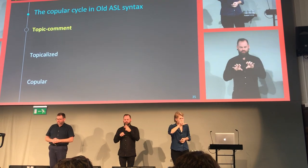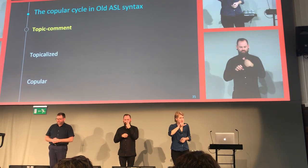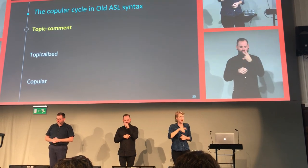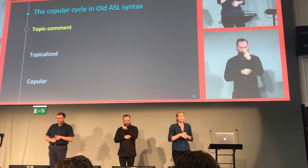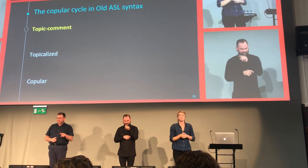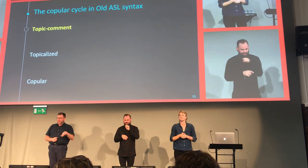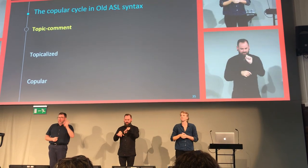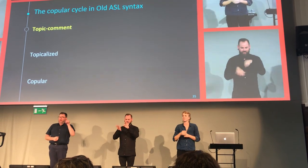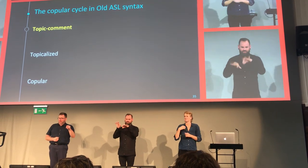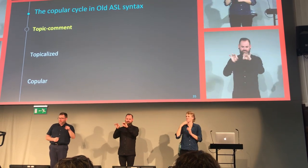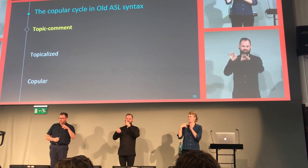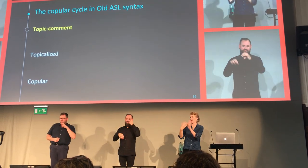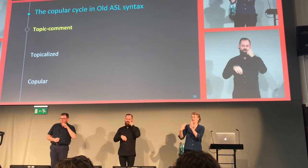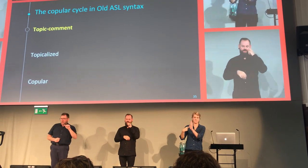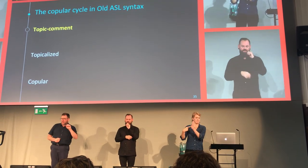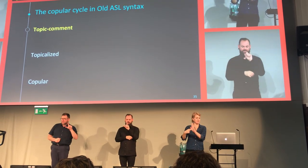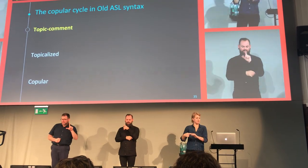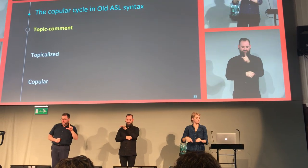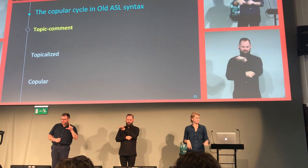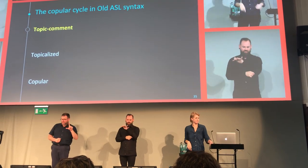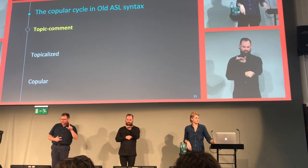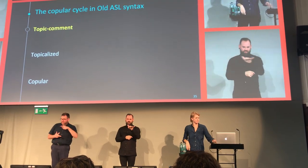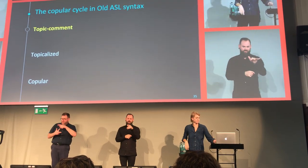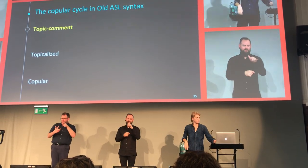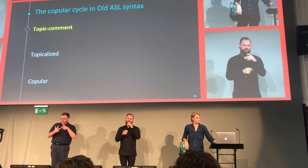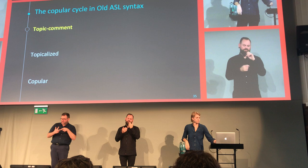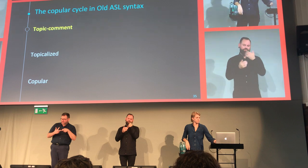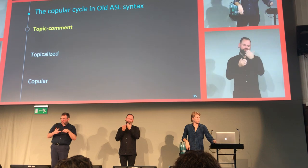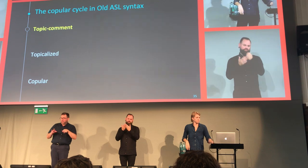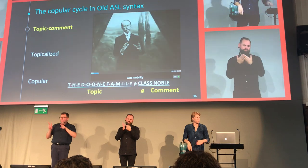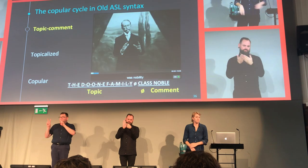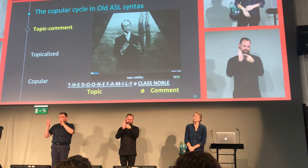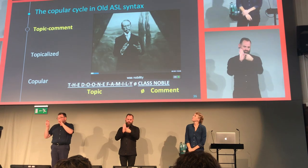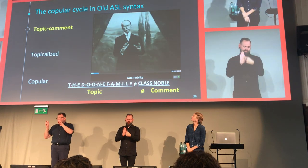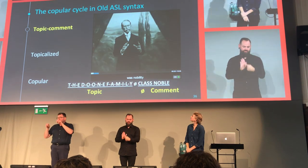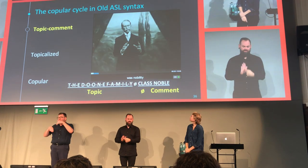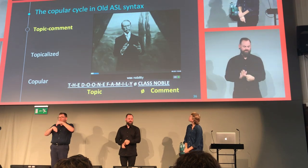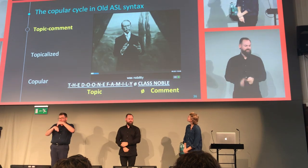The topic-comment, for example, which is alone ASL. I have examples to show you of that.